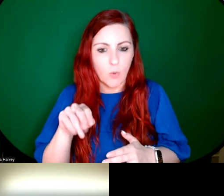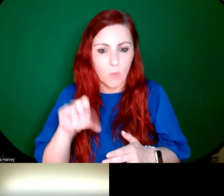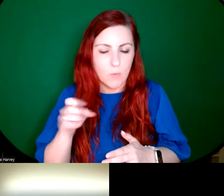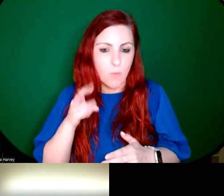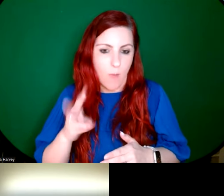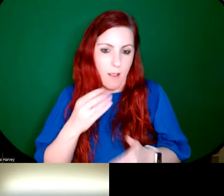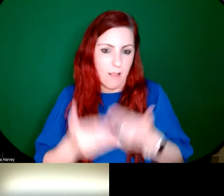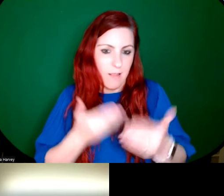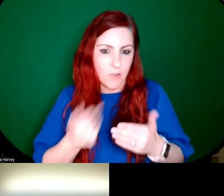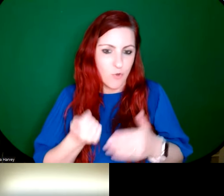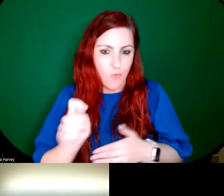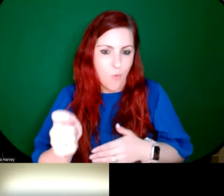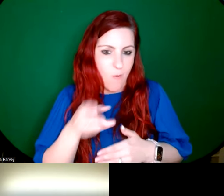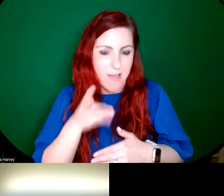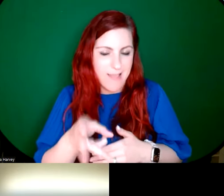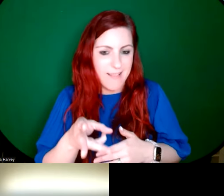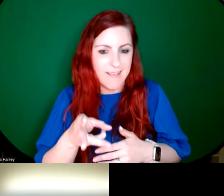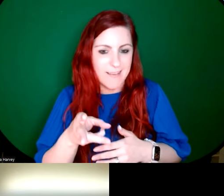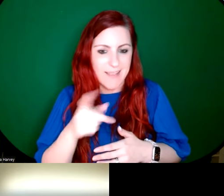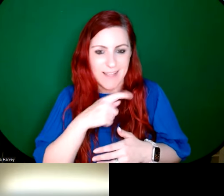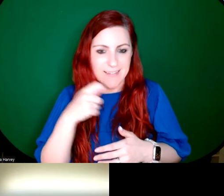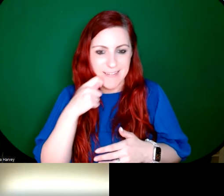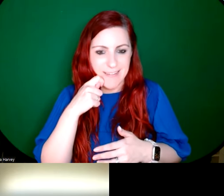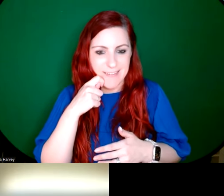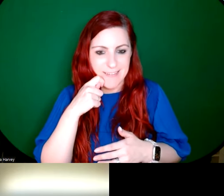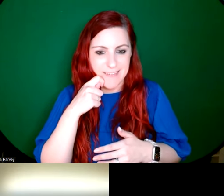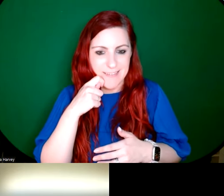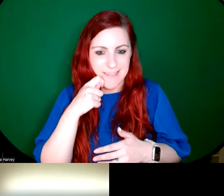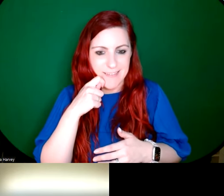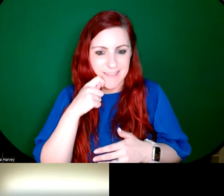tours with us has commented that they're walking tours that Hetley Wood and